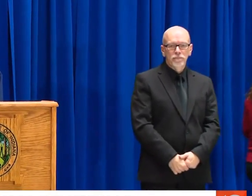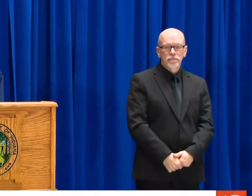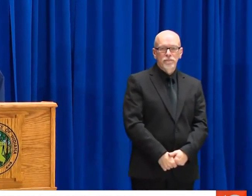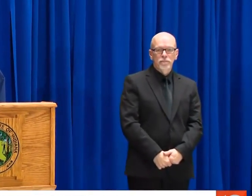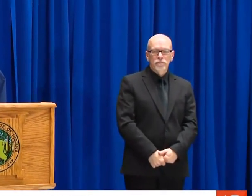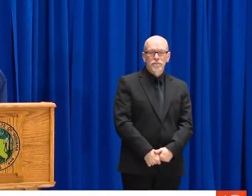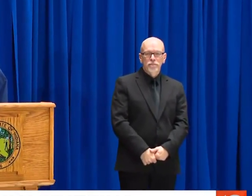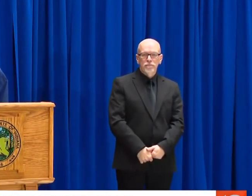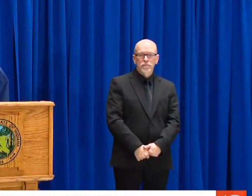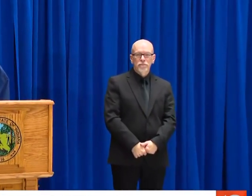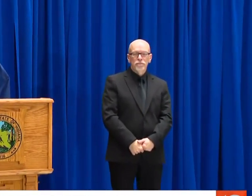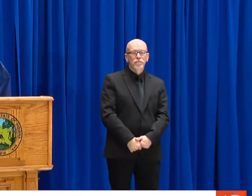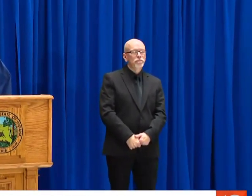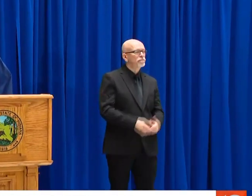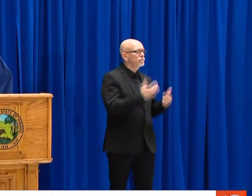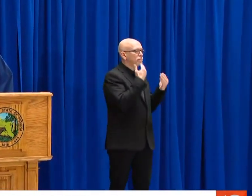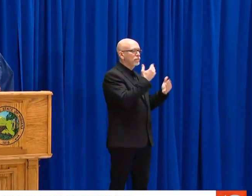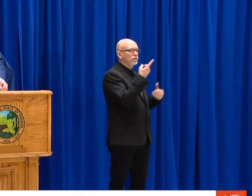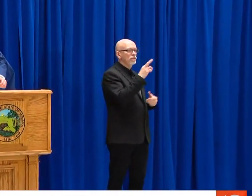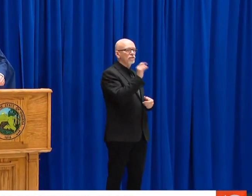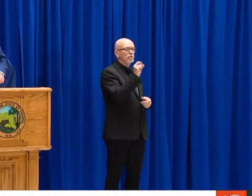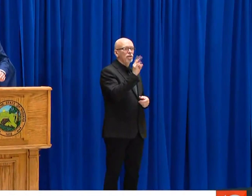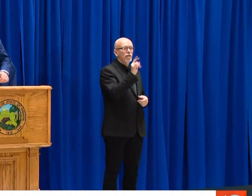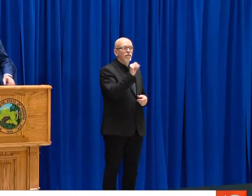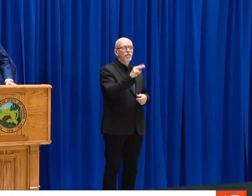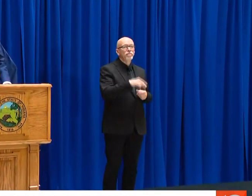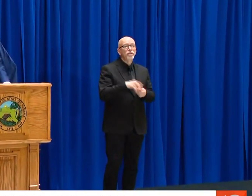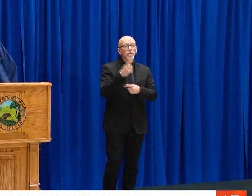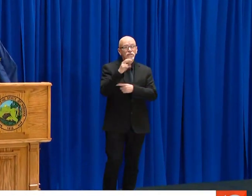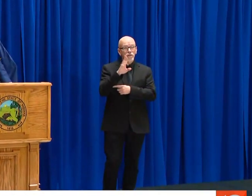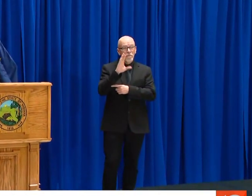INCREDIBLY IMPORTANT PROJECT. THANK YOU.